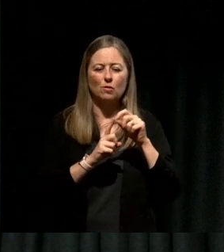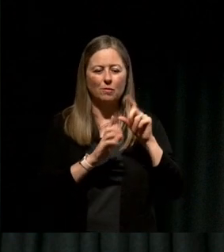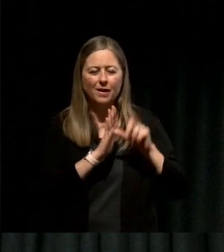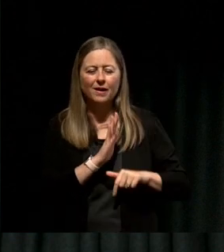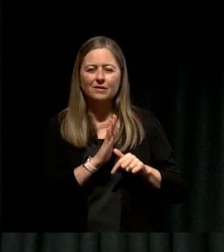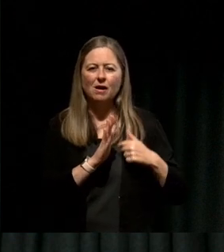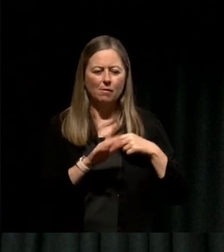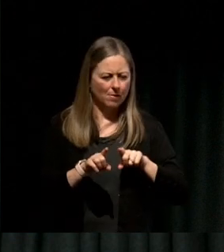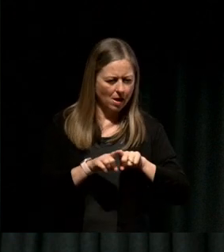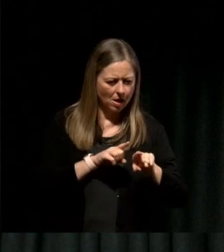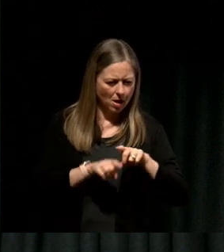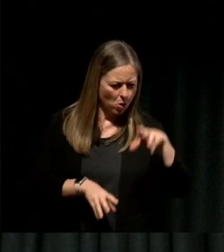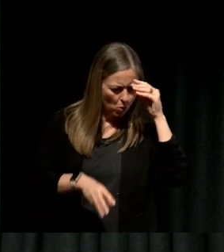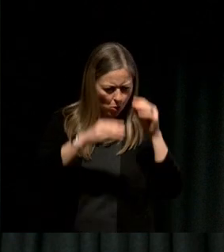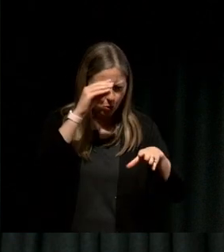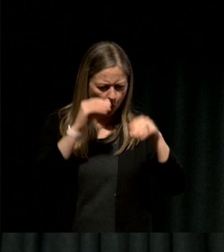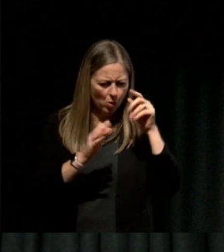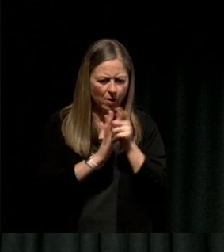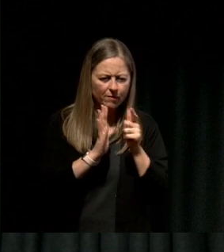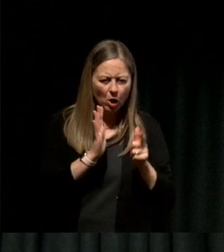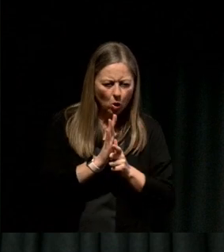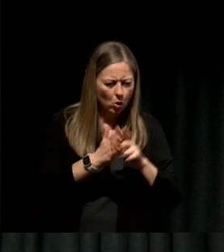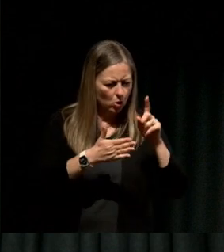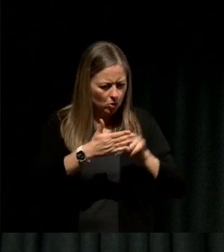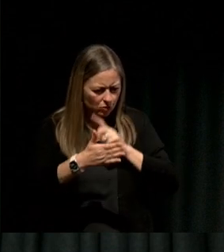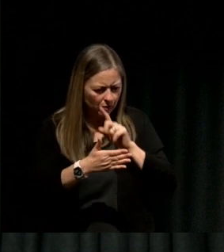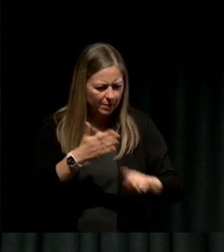and discrimination and how that could be used to make a difference.